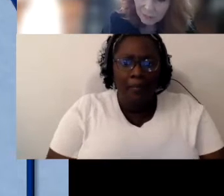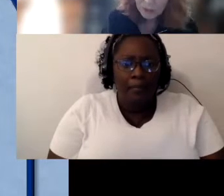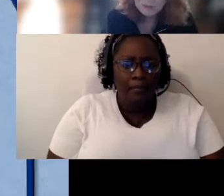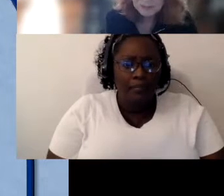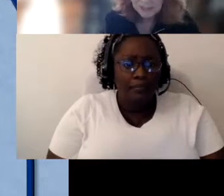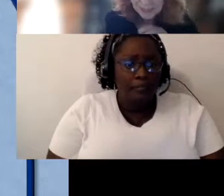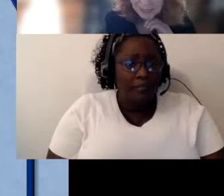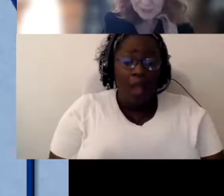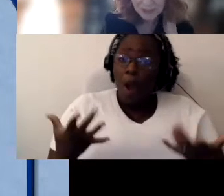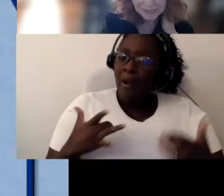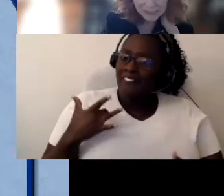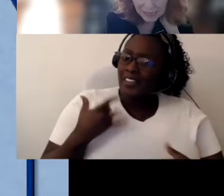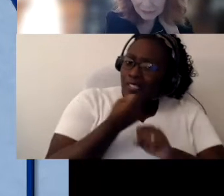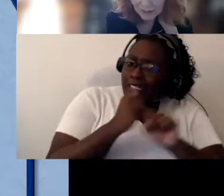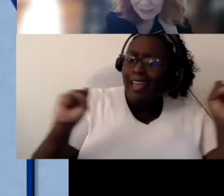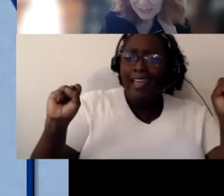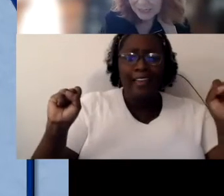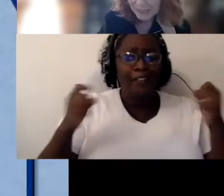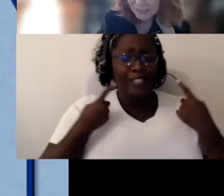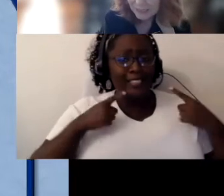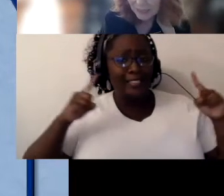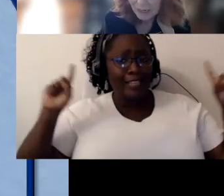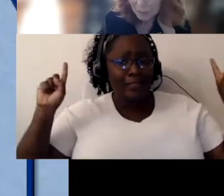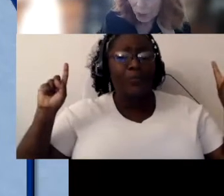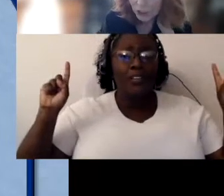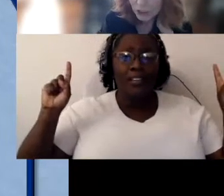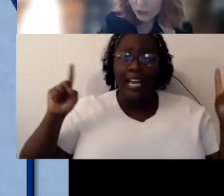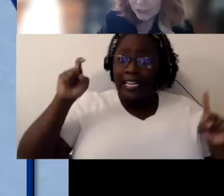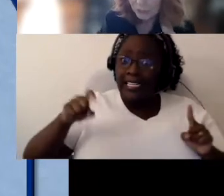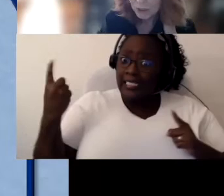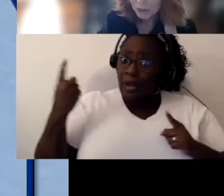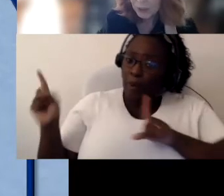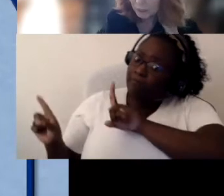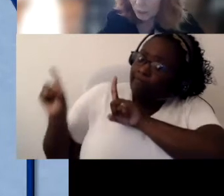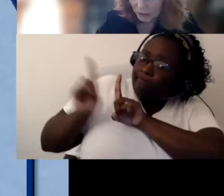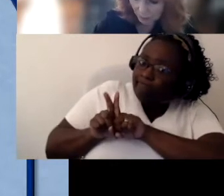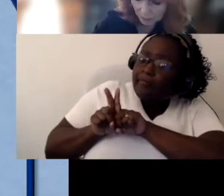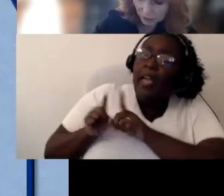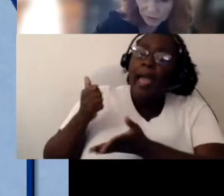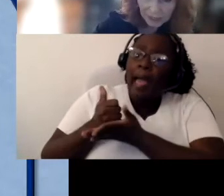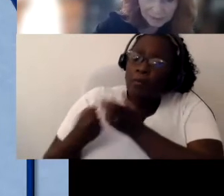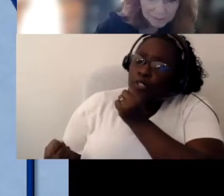They wanna feel successful and safe, and they need a a partner or someone who help will